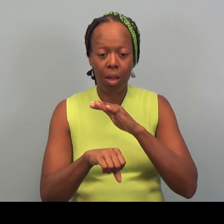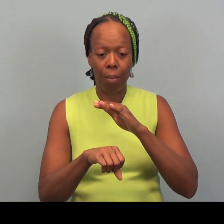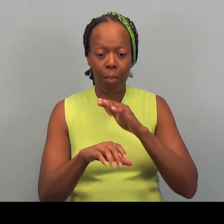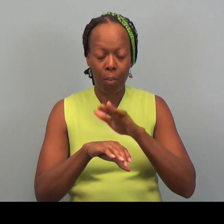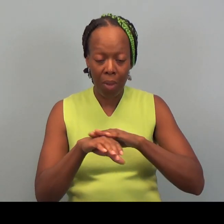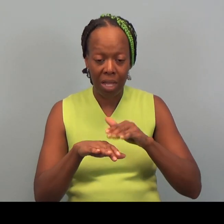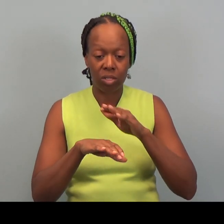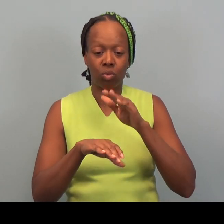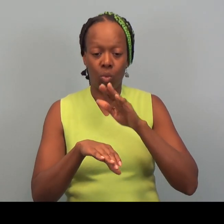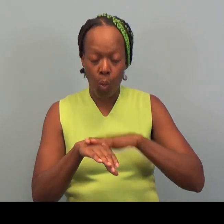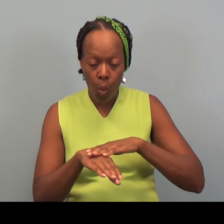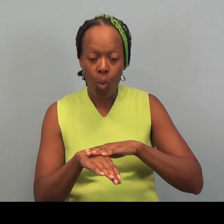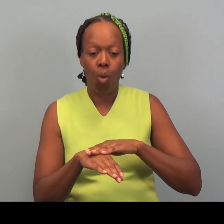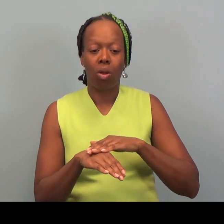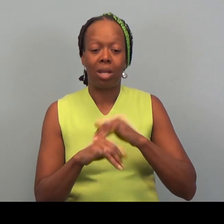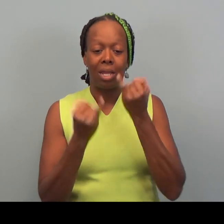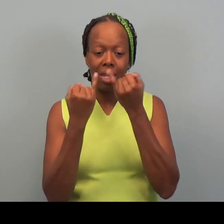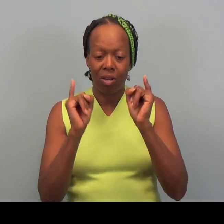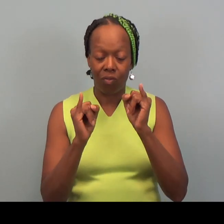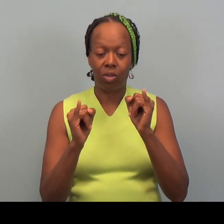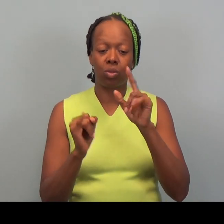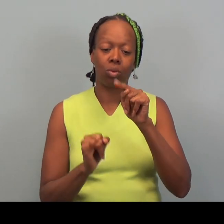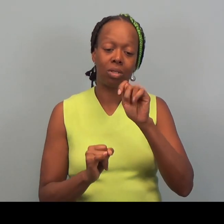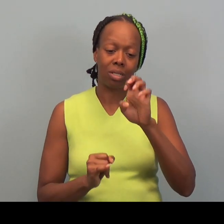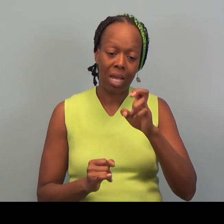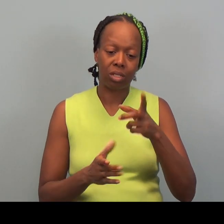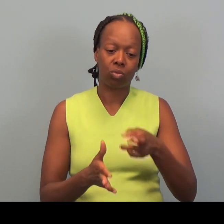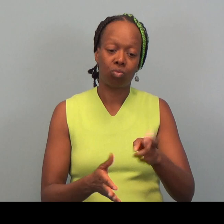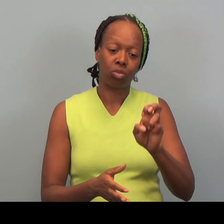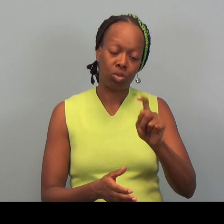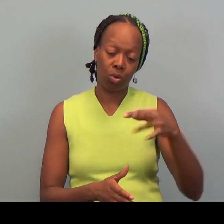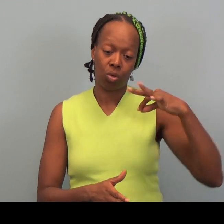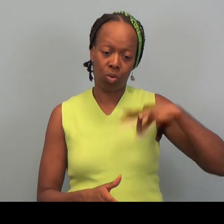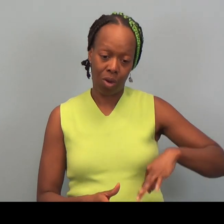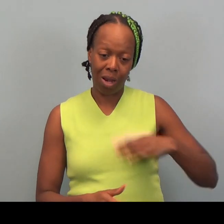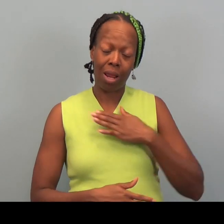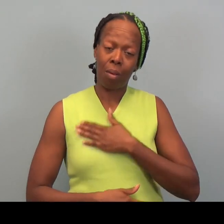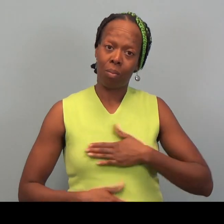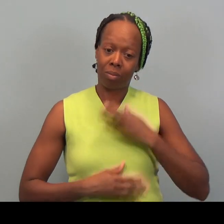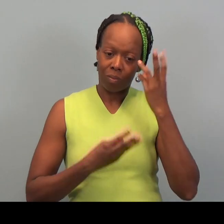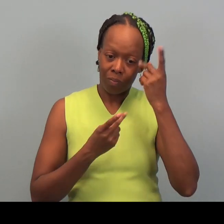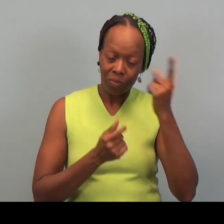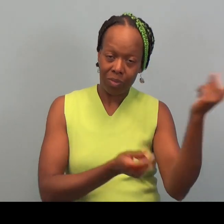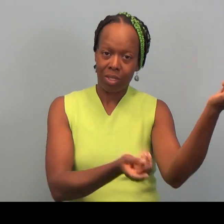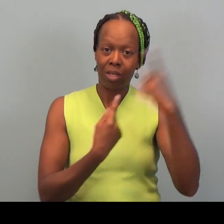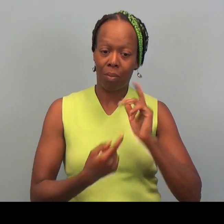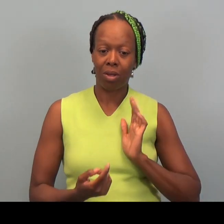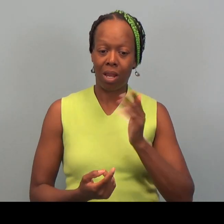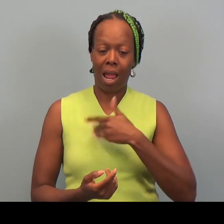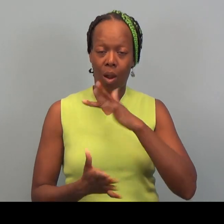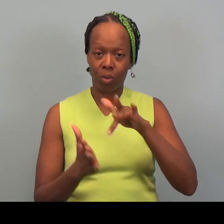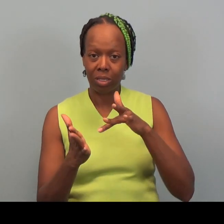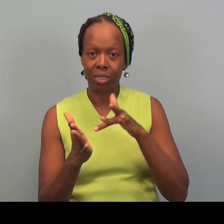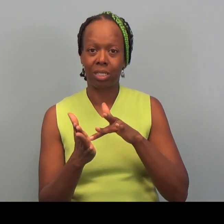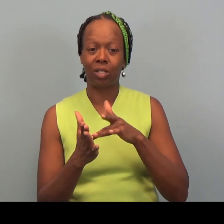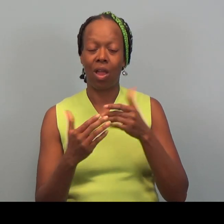I know that's jargon. Please consider coming to Community Action Duluth to get your taxes done for free.